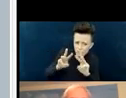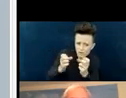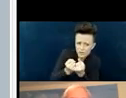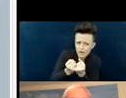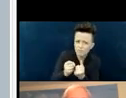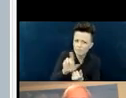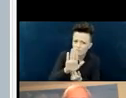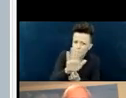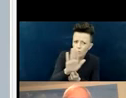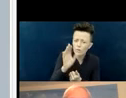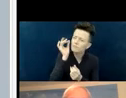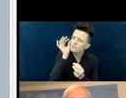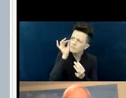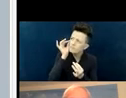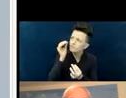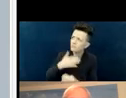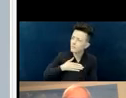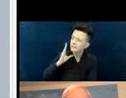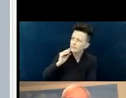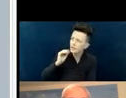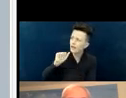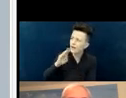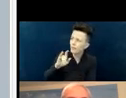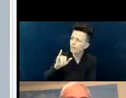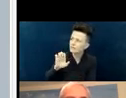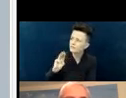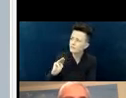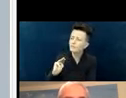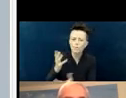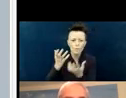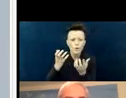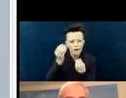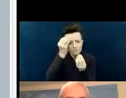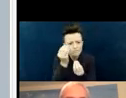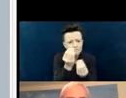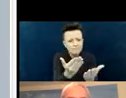that you would like to share with us, we would love to hear about it. Again, you can either write us